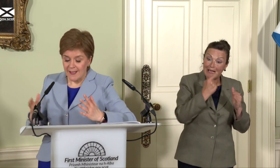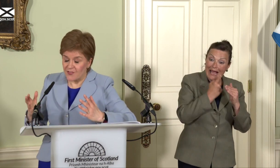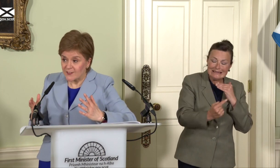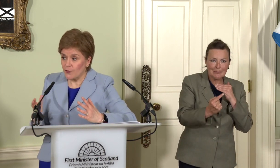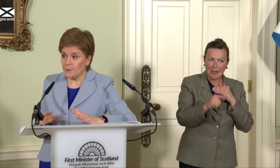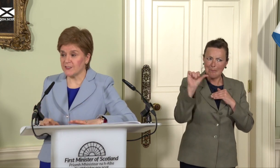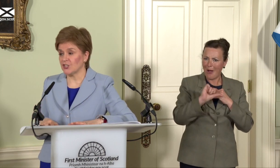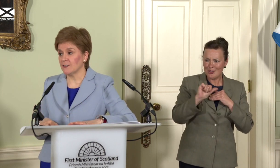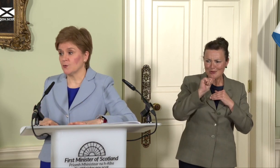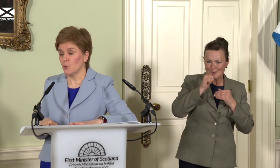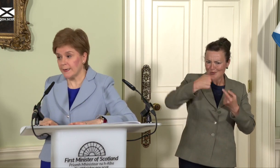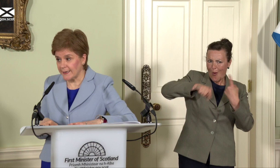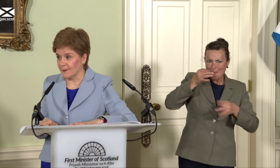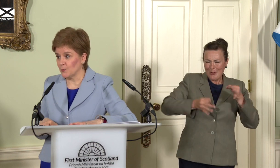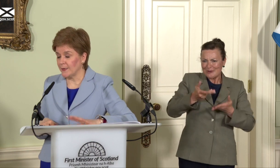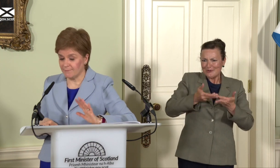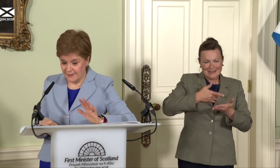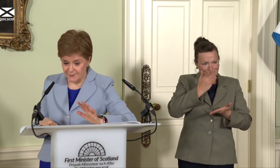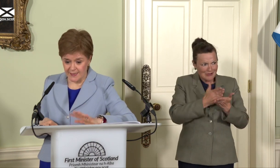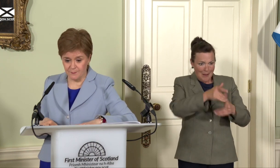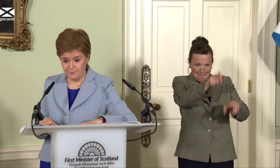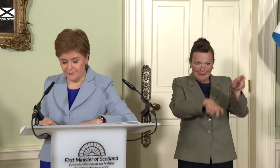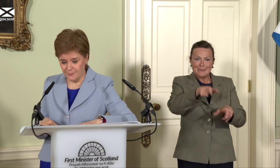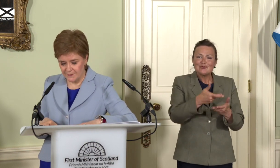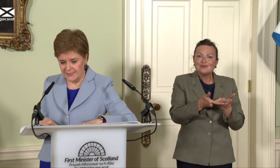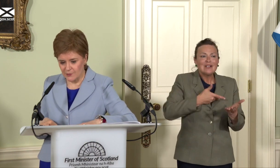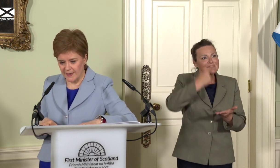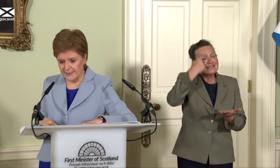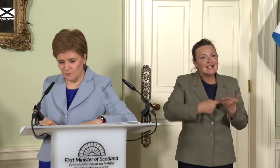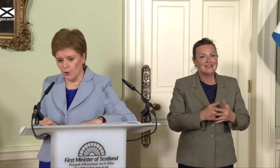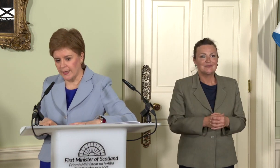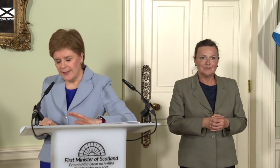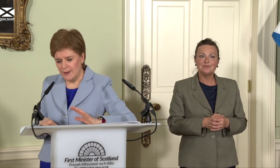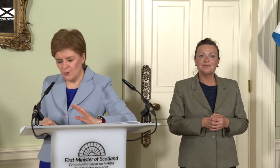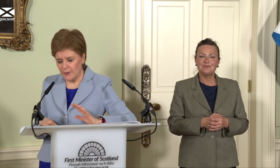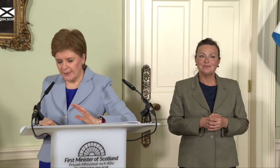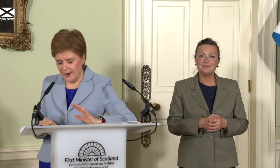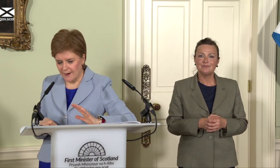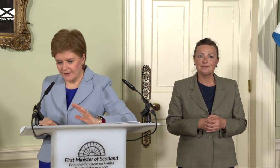That’s not the position we are in. We – as I’ve said previously already this morning – we are